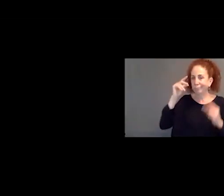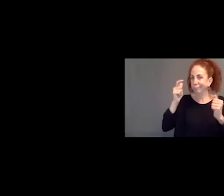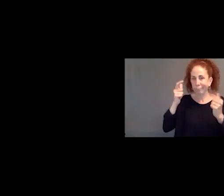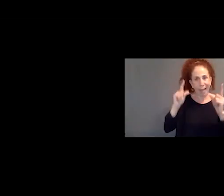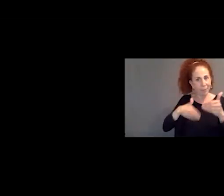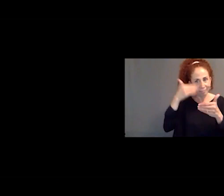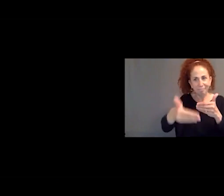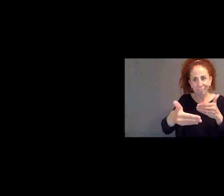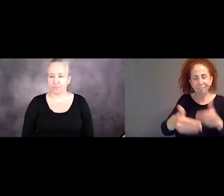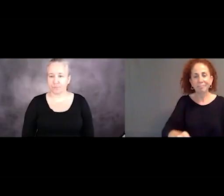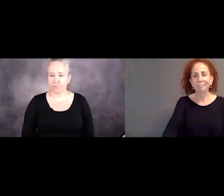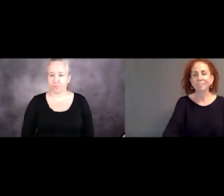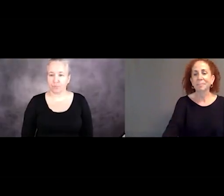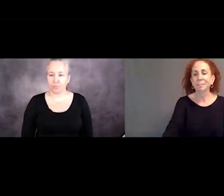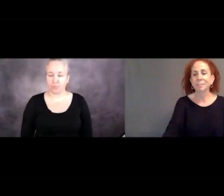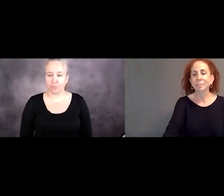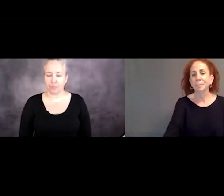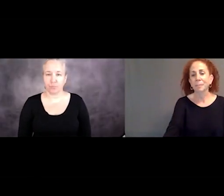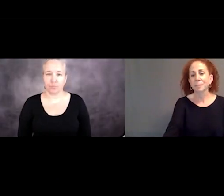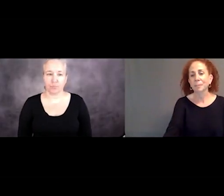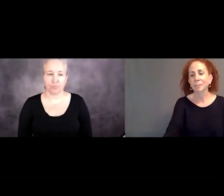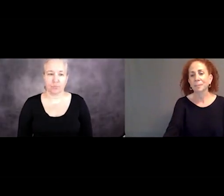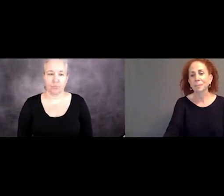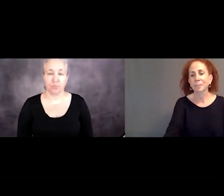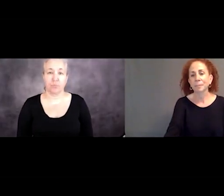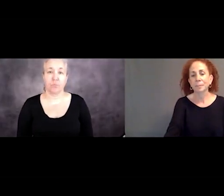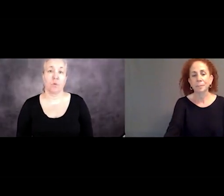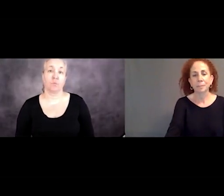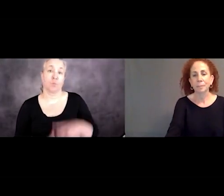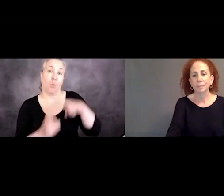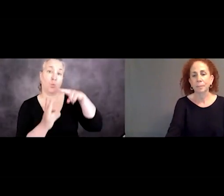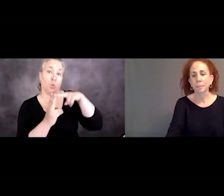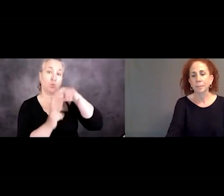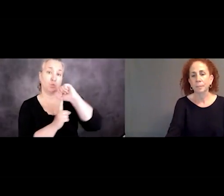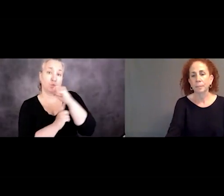And those two instances, which both ended up